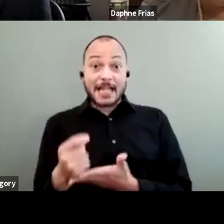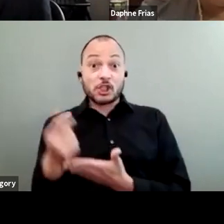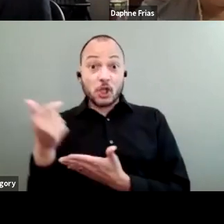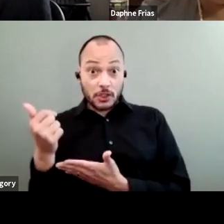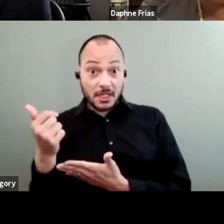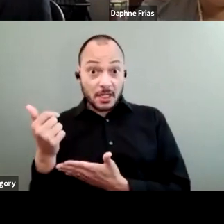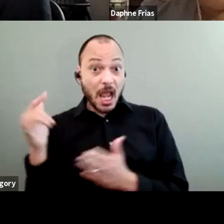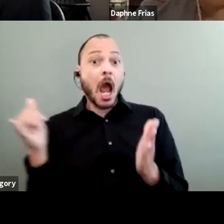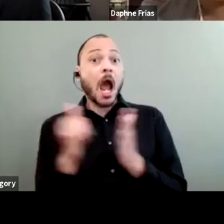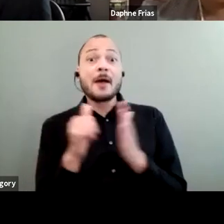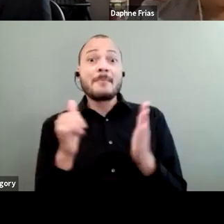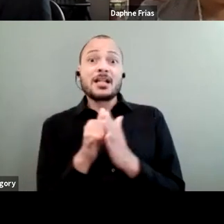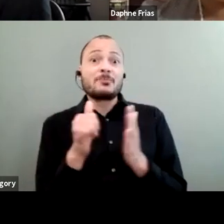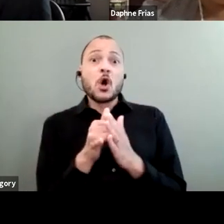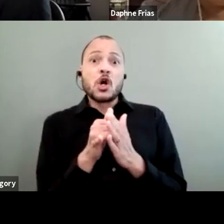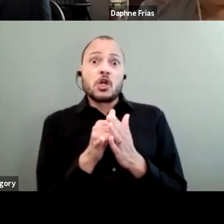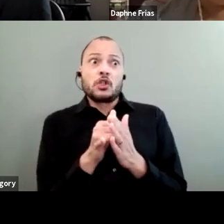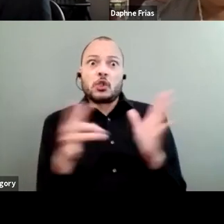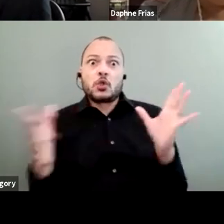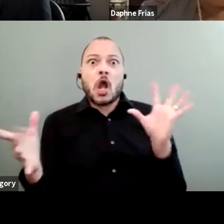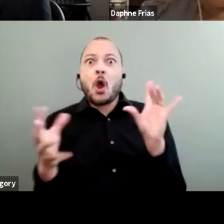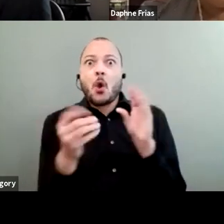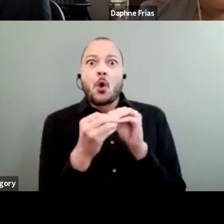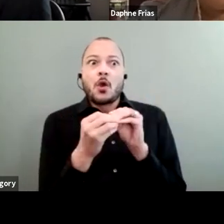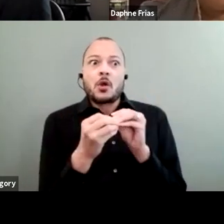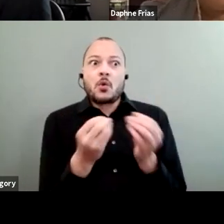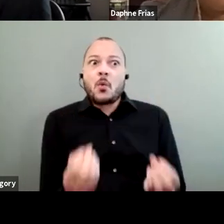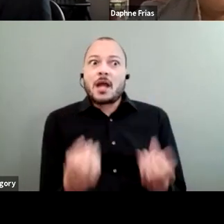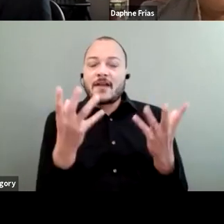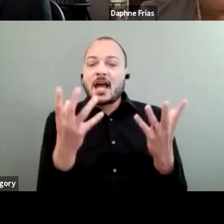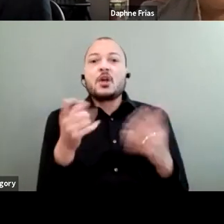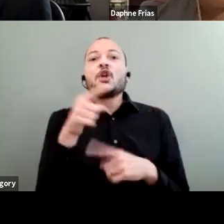to quantify when you are talking about a human life,